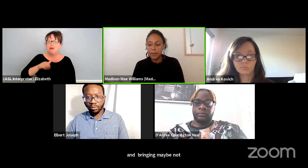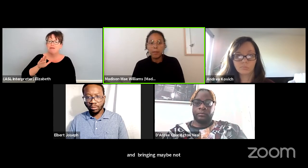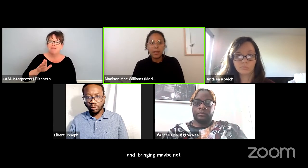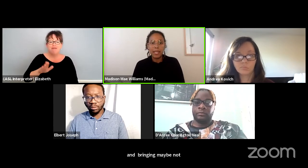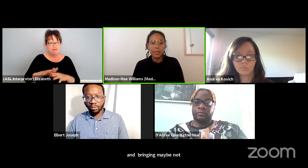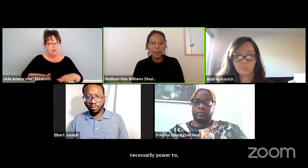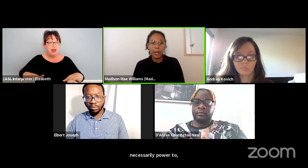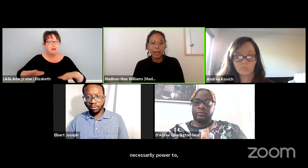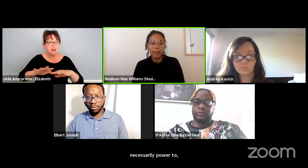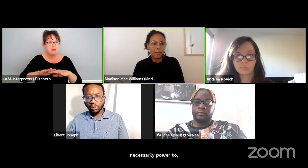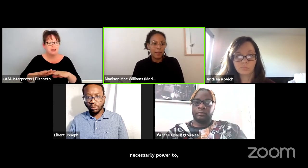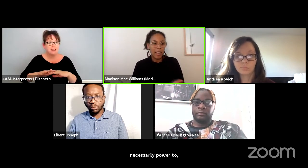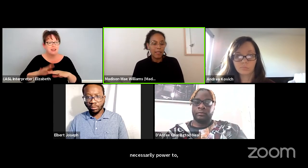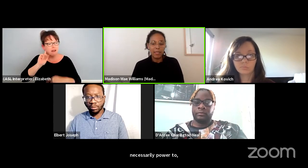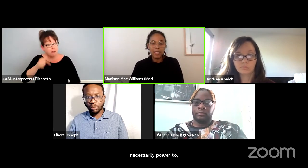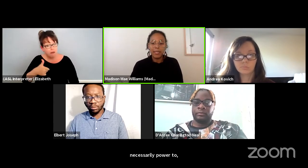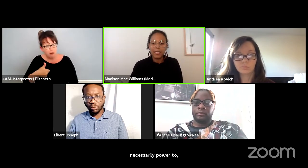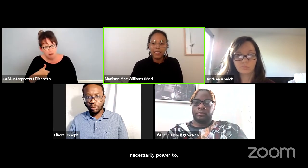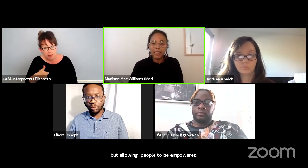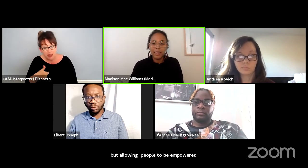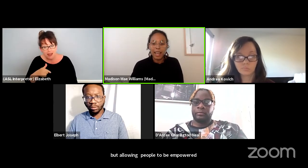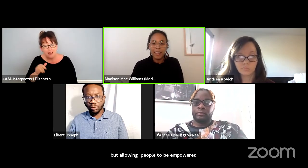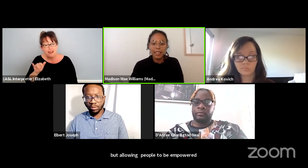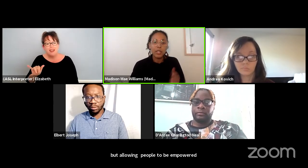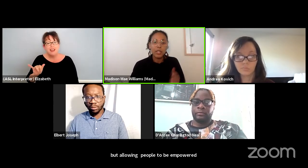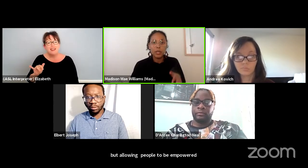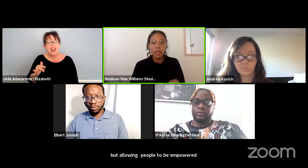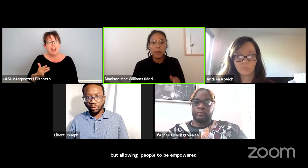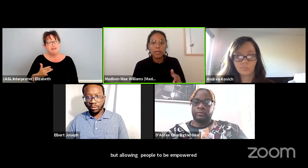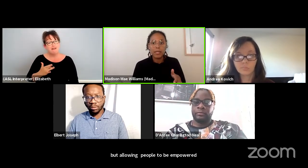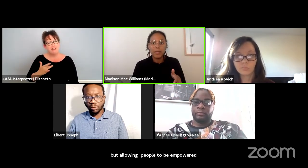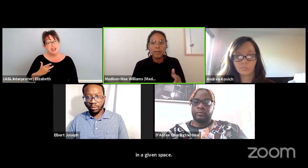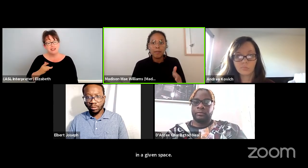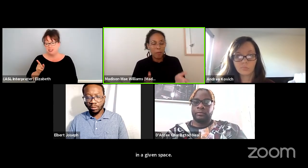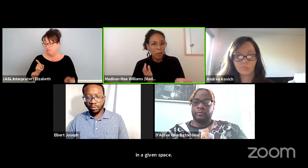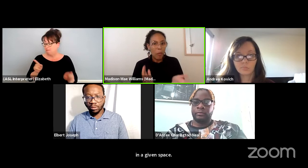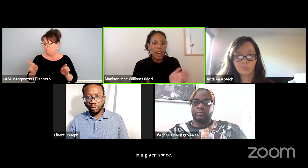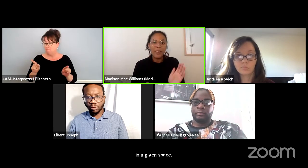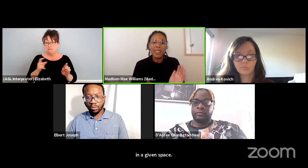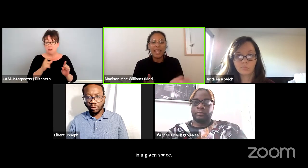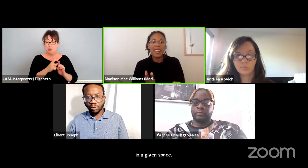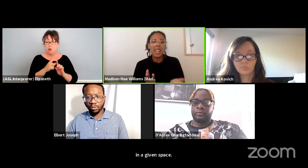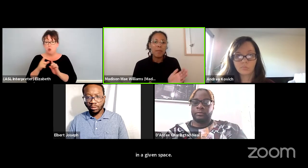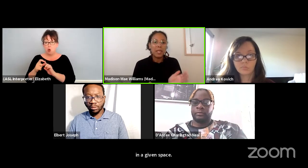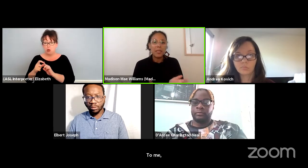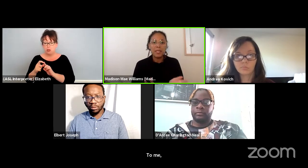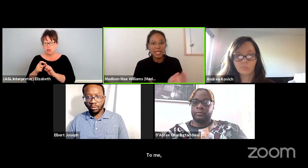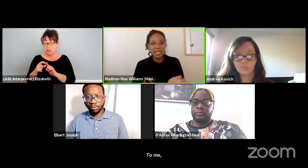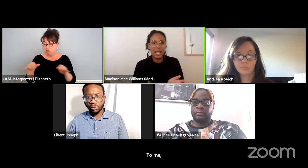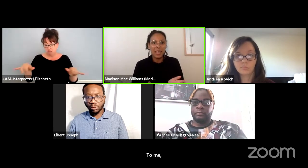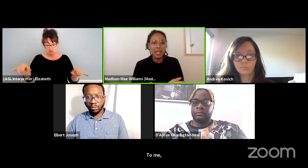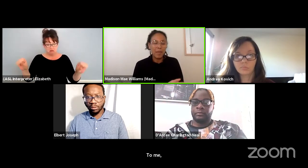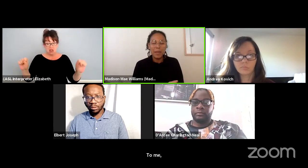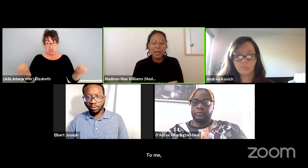To me, that's where I feel that the two terms while they can be used in tandem